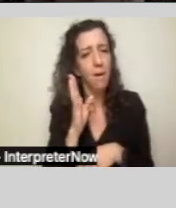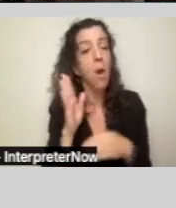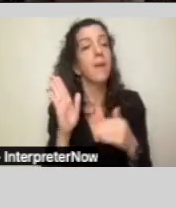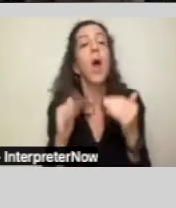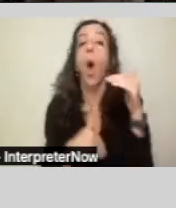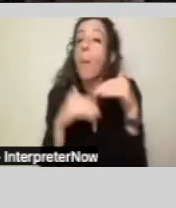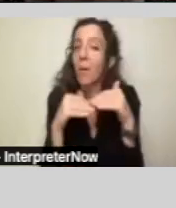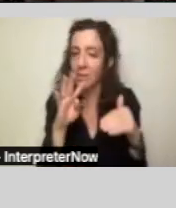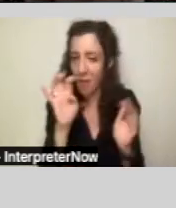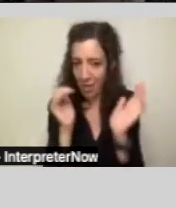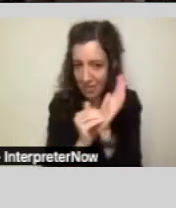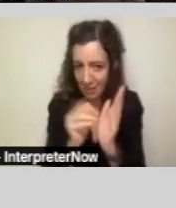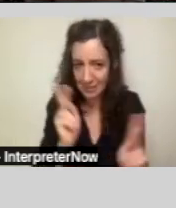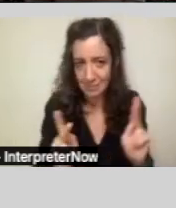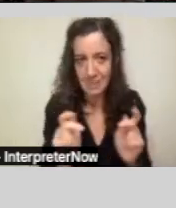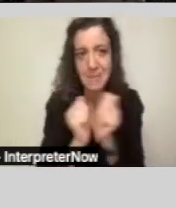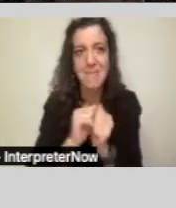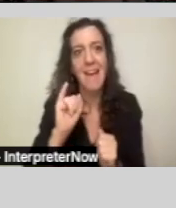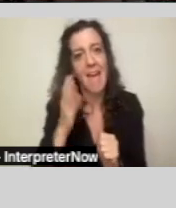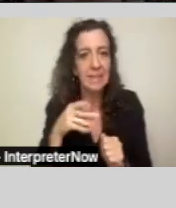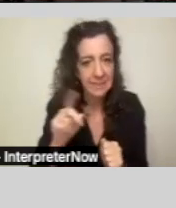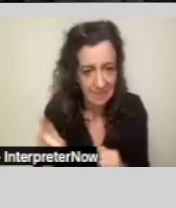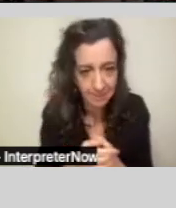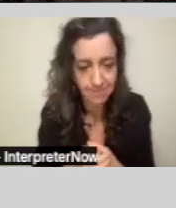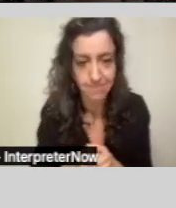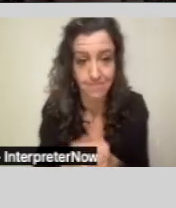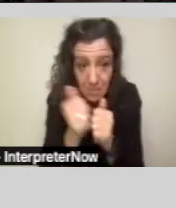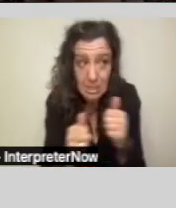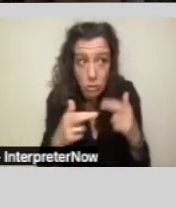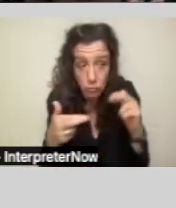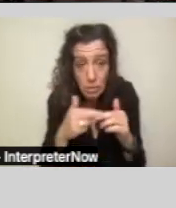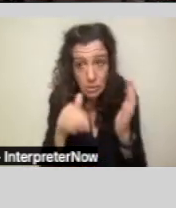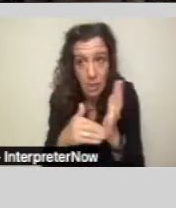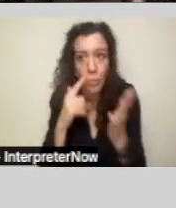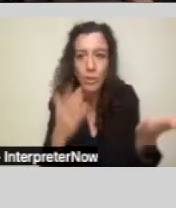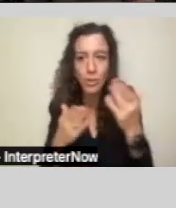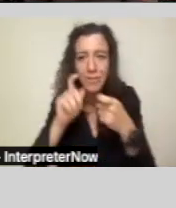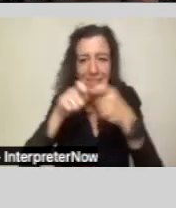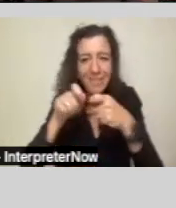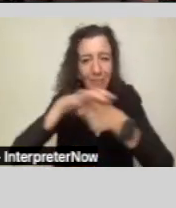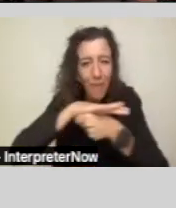And each regional center serves a different geographic area, all the way from the top